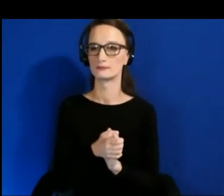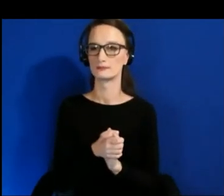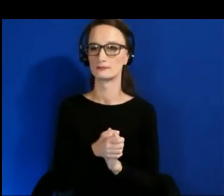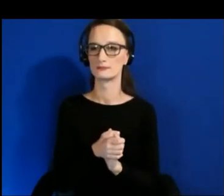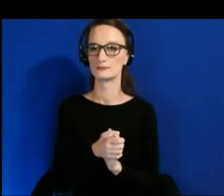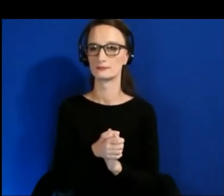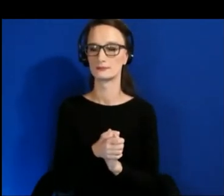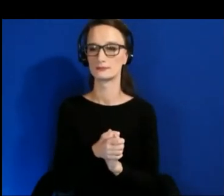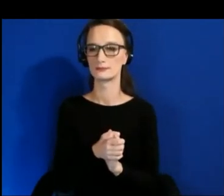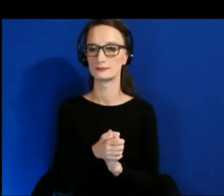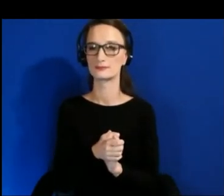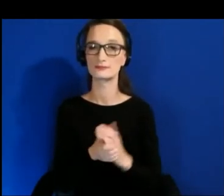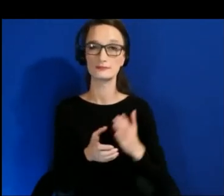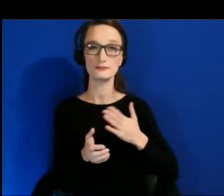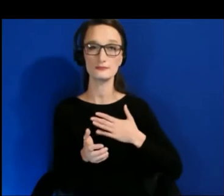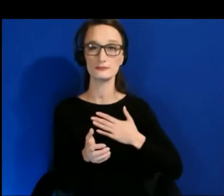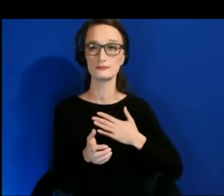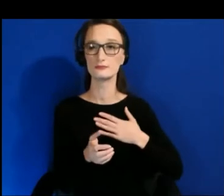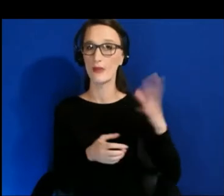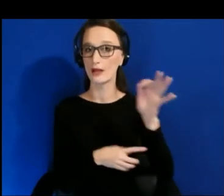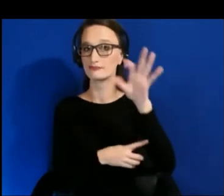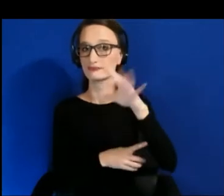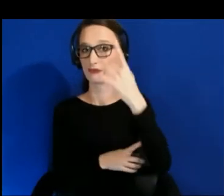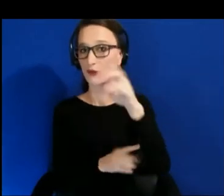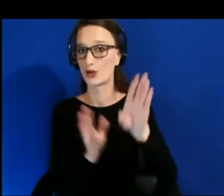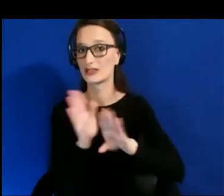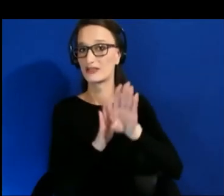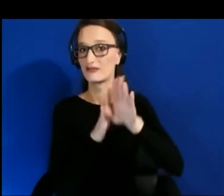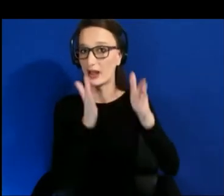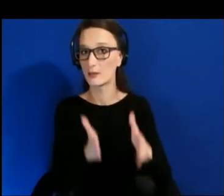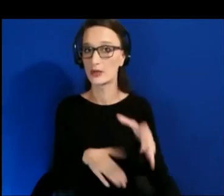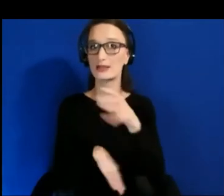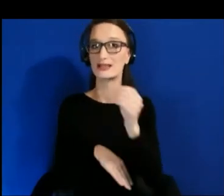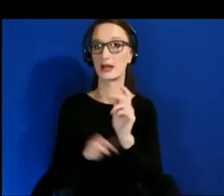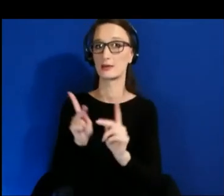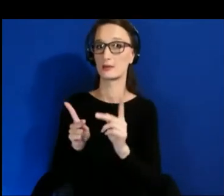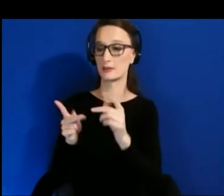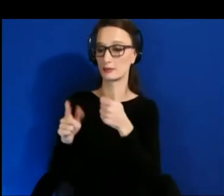My biggest tip for the developers and people who are trying to build accessible experiences